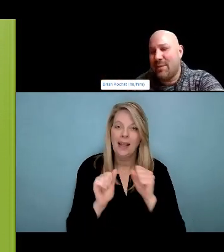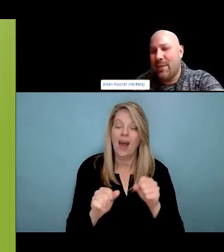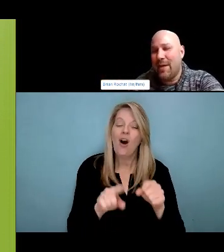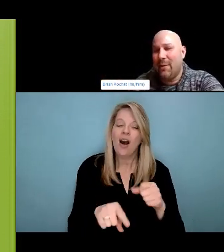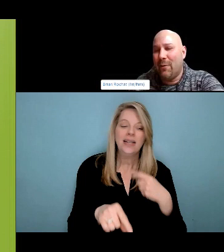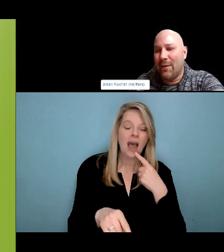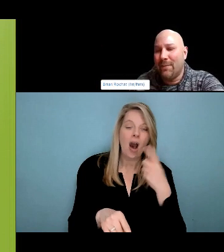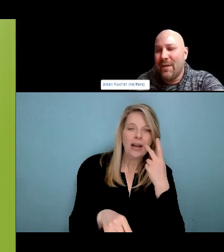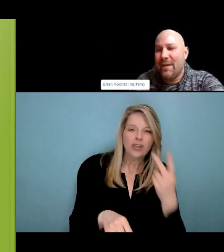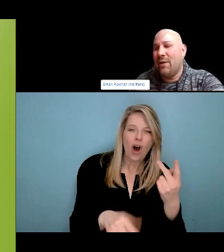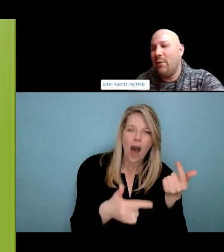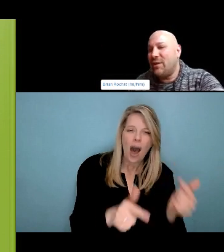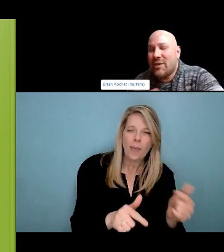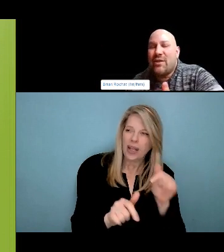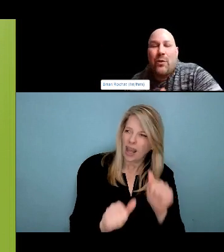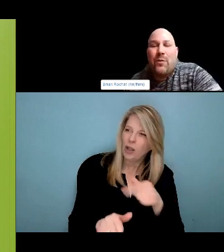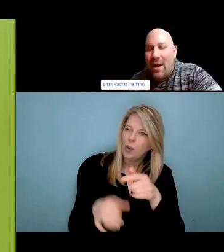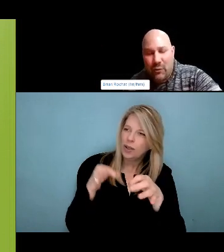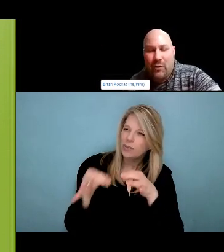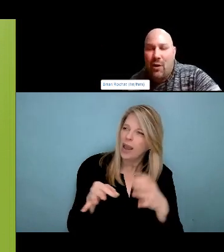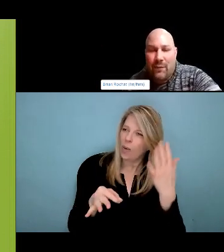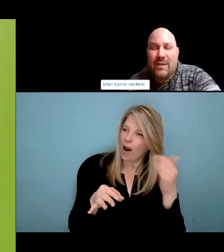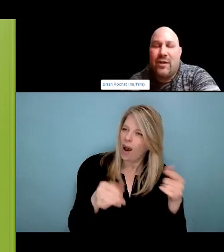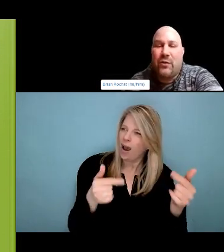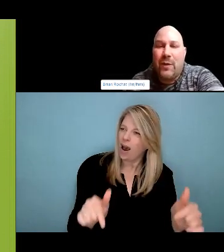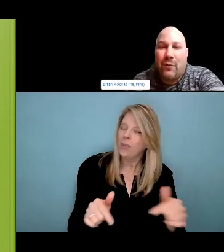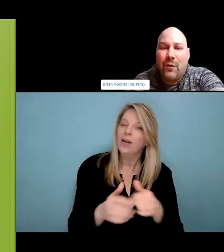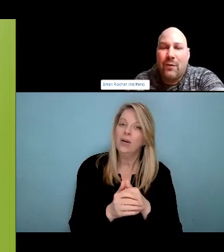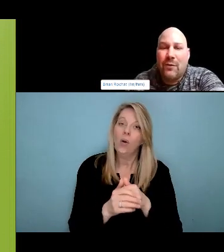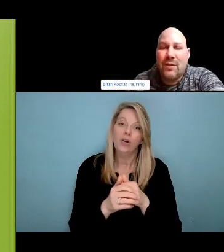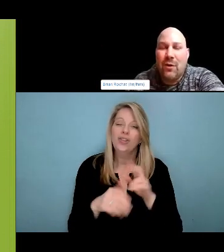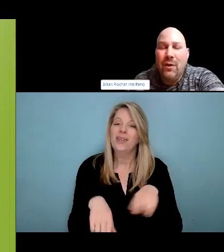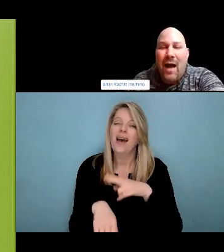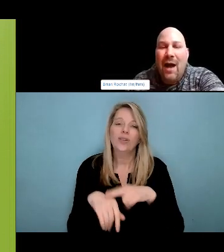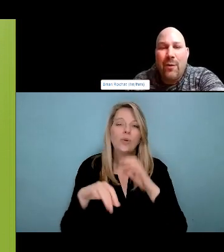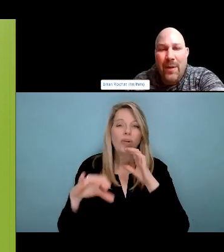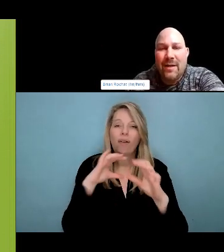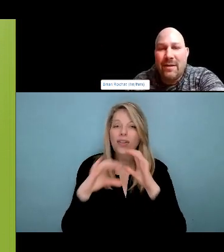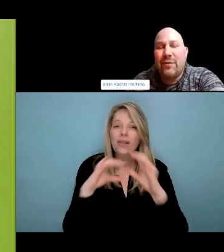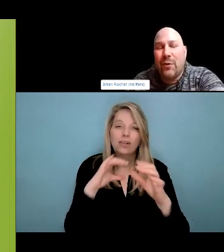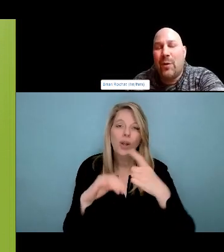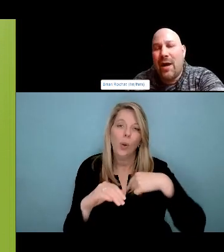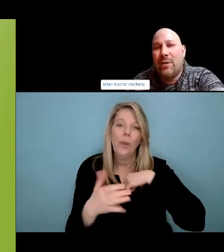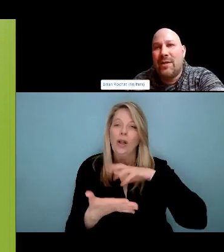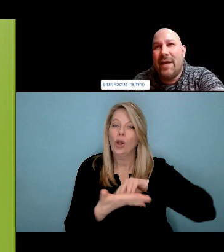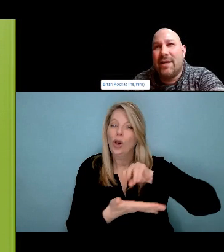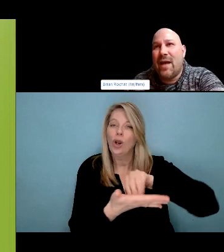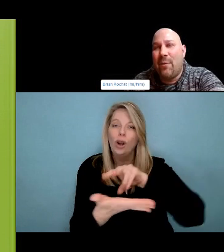Our emergency social services team also has Naloxone on hand when we do responses. But you're absolutely right. Big piece of that is the training. And building